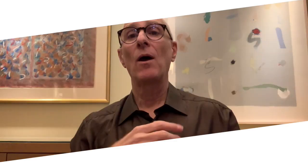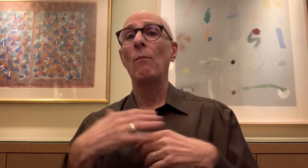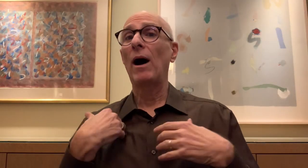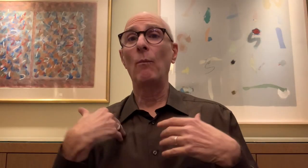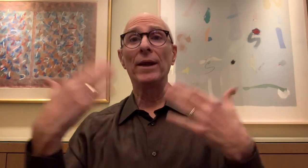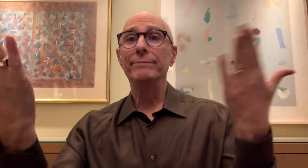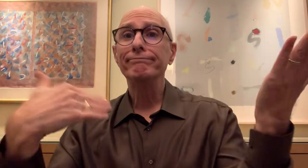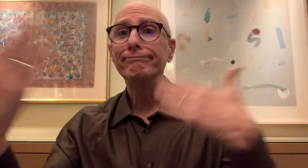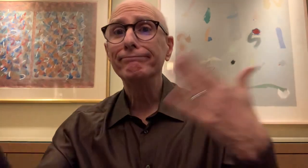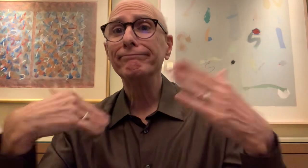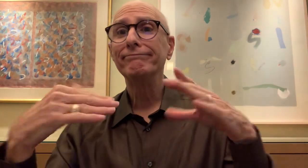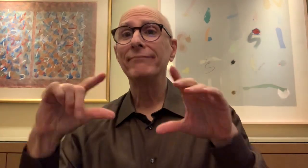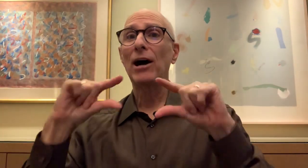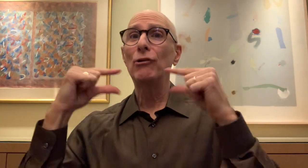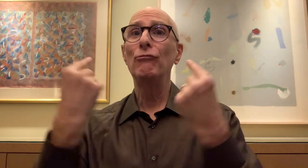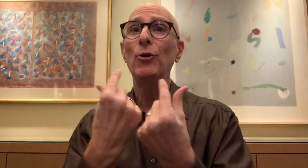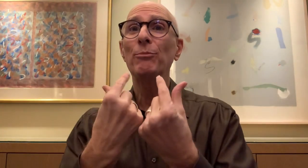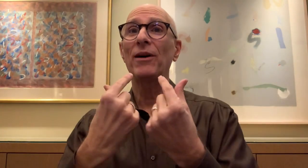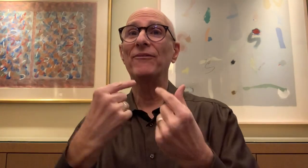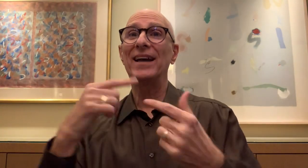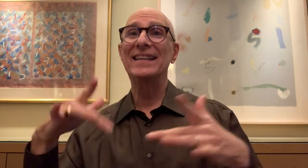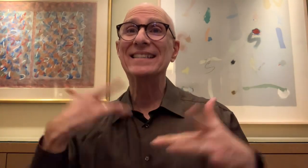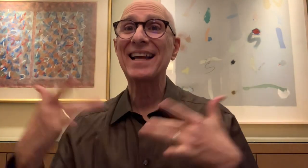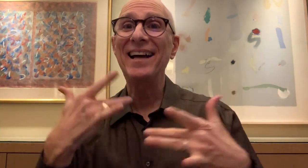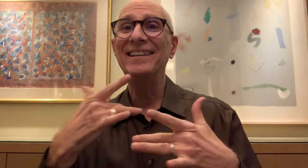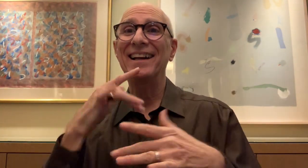The committee was set up with excitement and energy to help out!